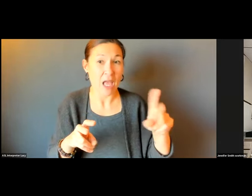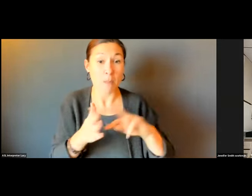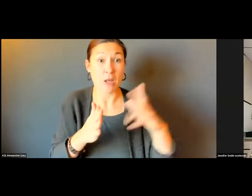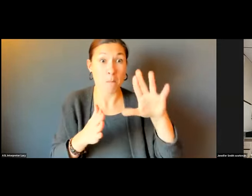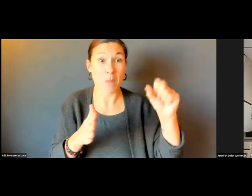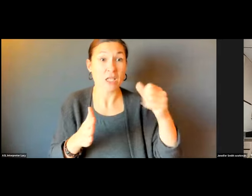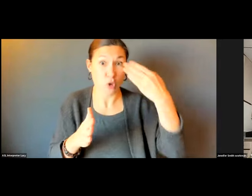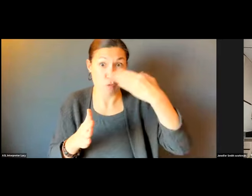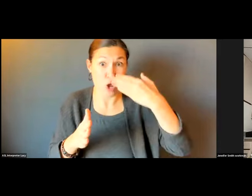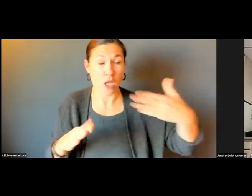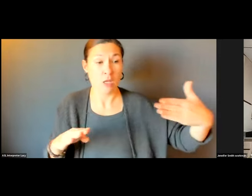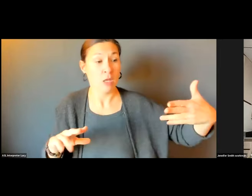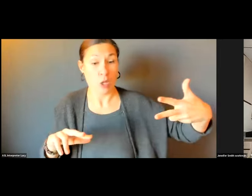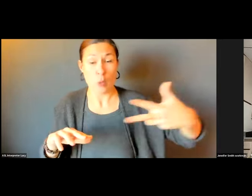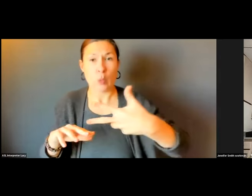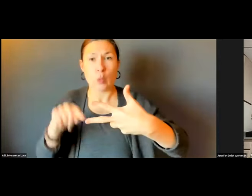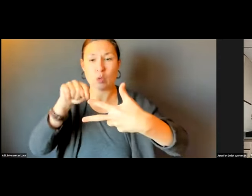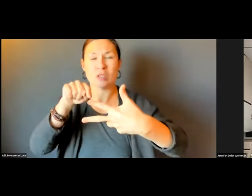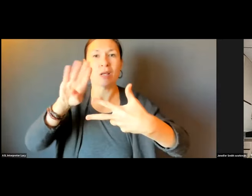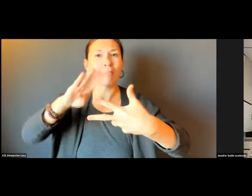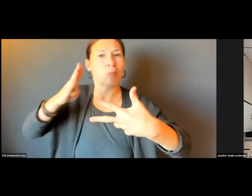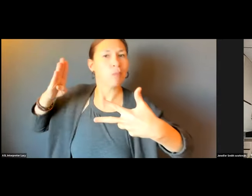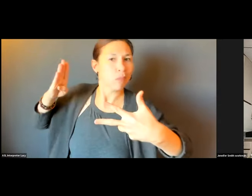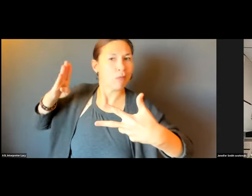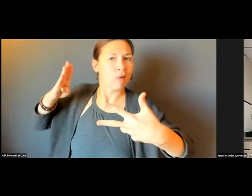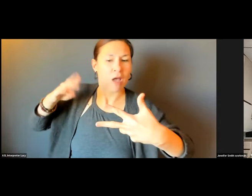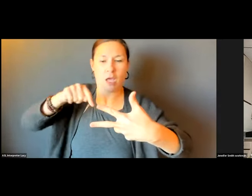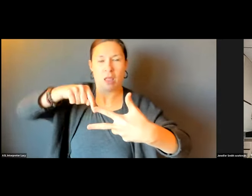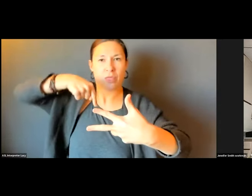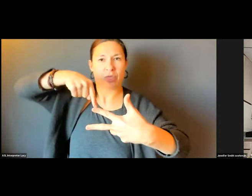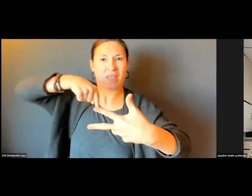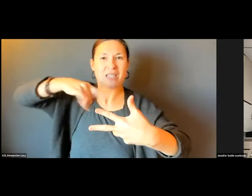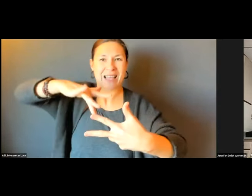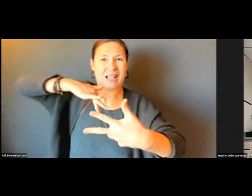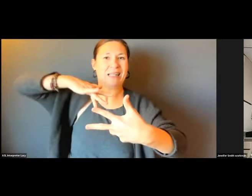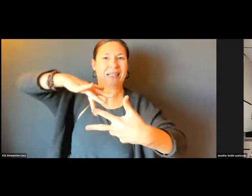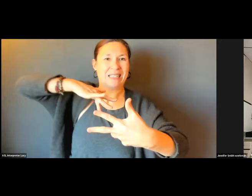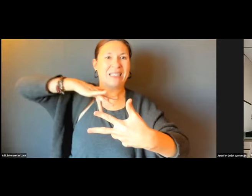LANDING PAD, WHICH IS WHERE THE FRONT DOORS OF THE BUS LINE UP.